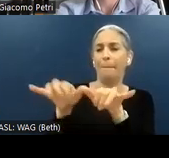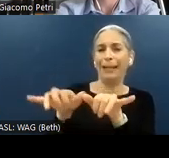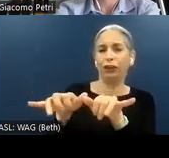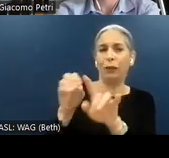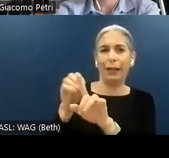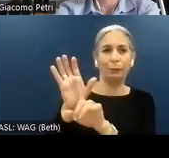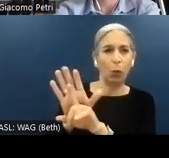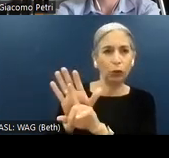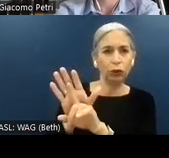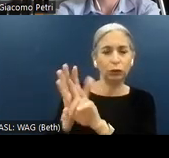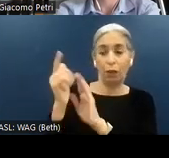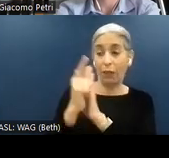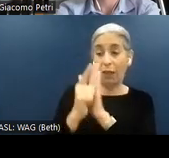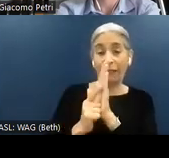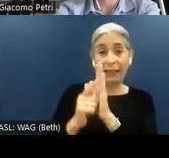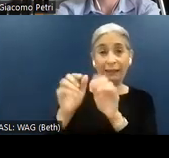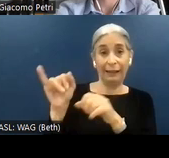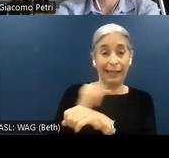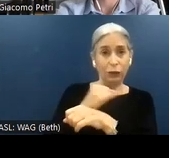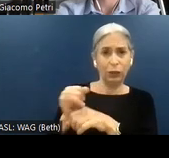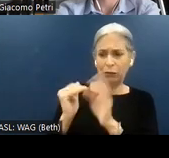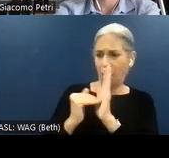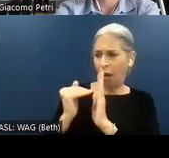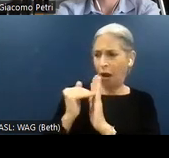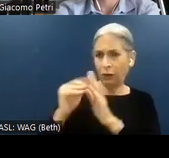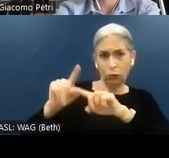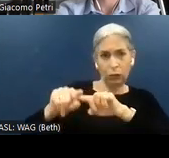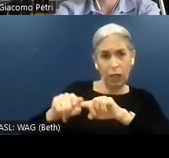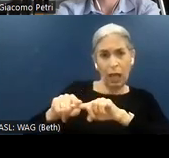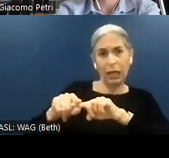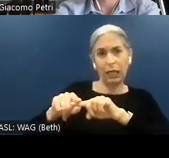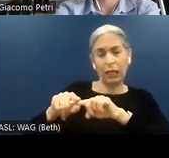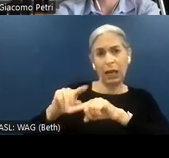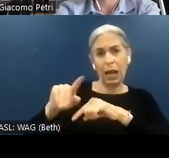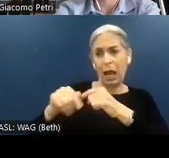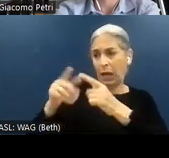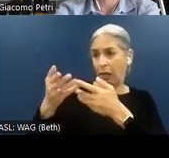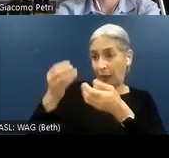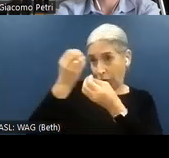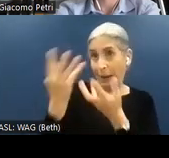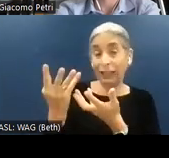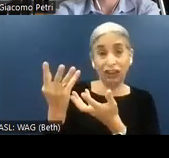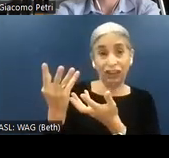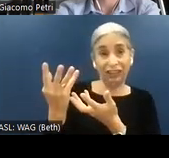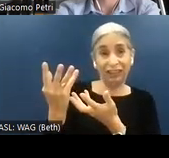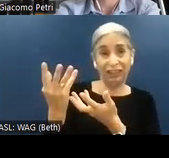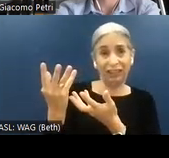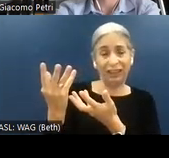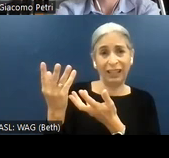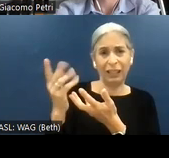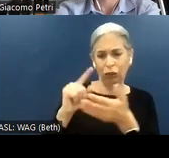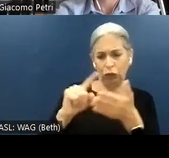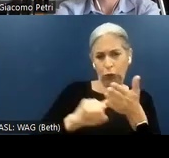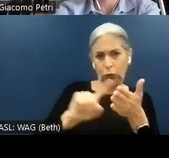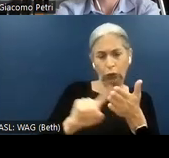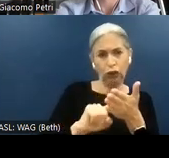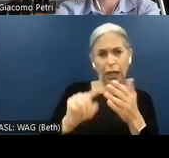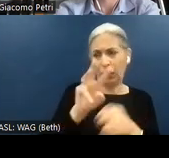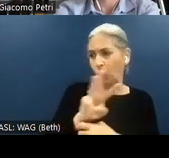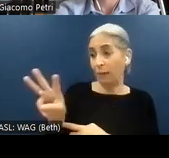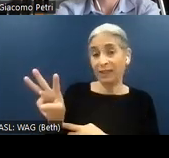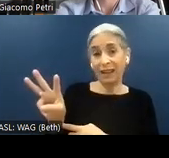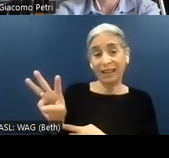industry often is relying on test automation in order to check websites and potentially